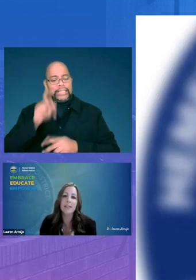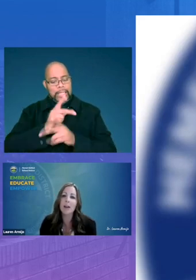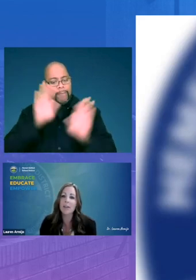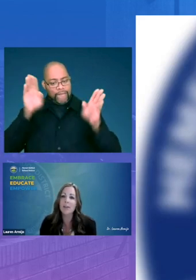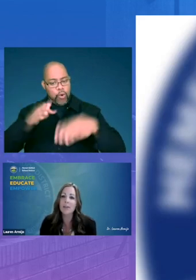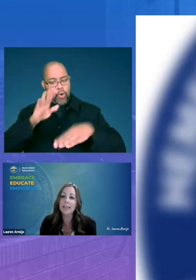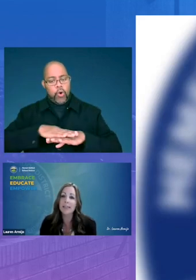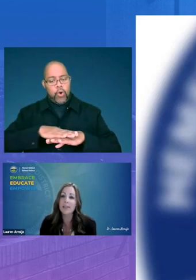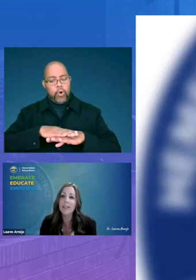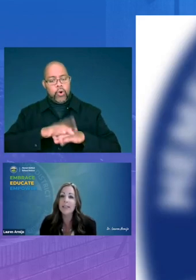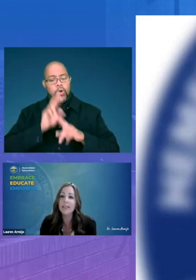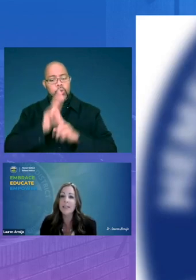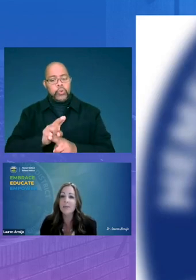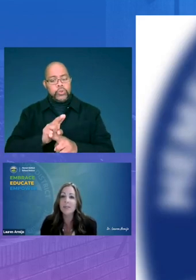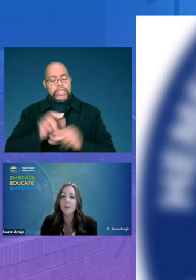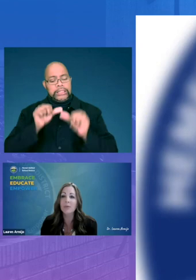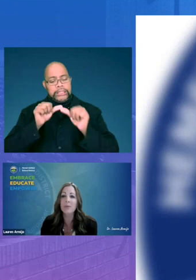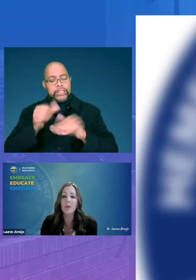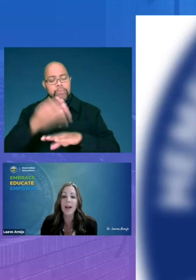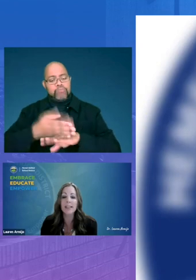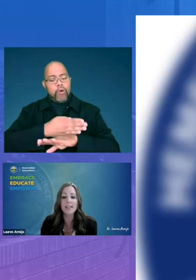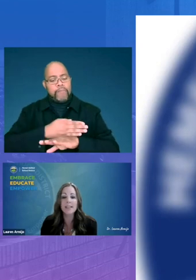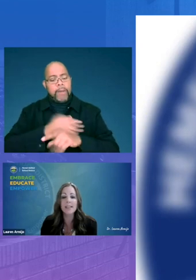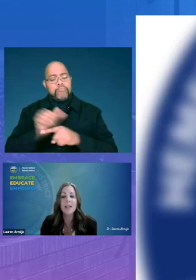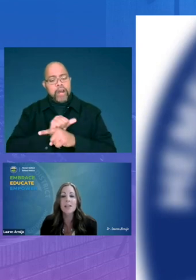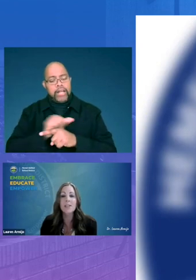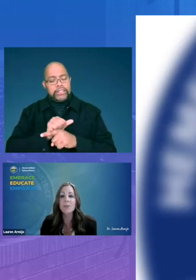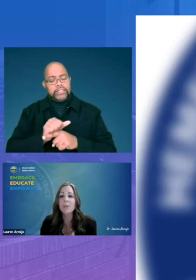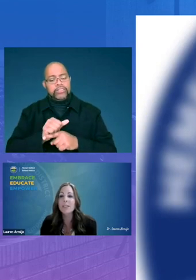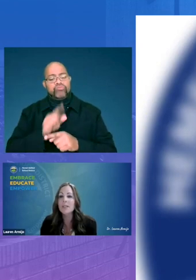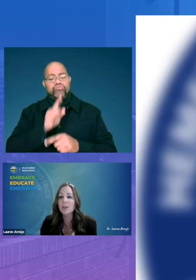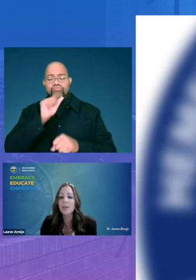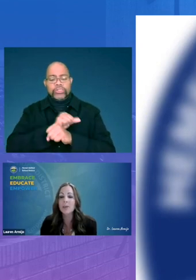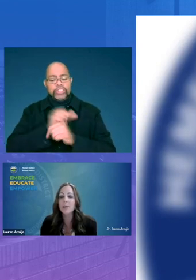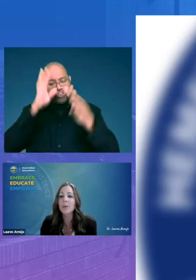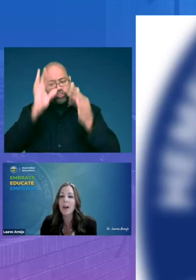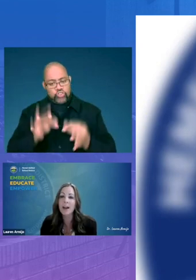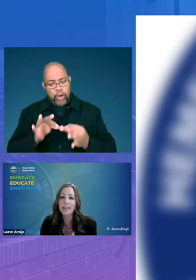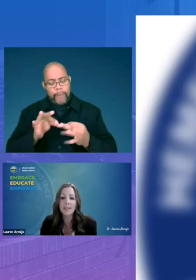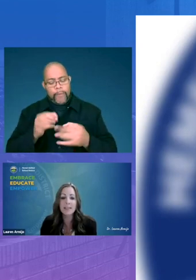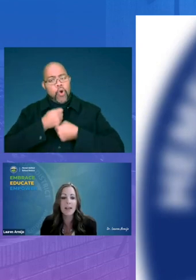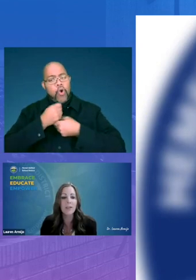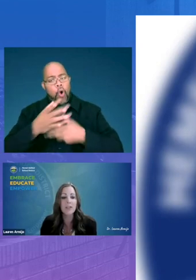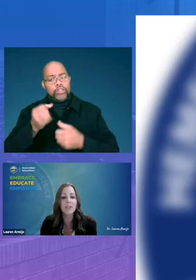on you using continuous improvement practices to truly determine the root causes of our student